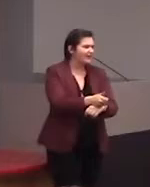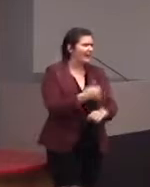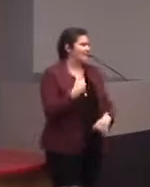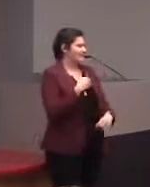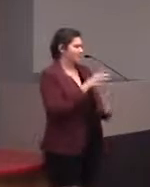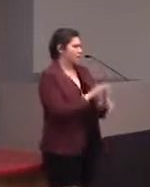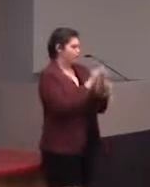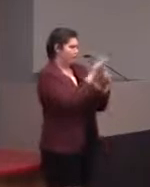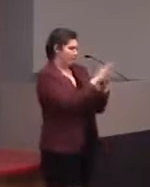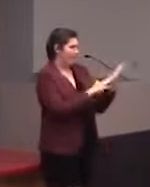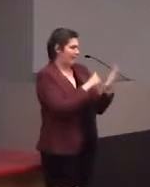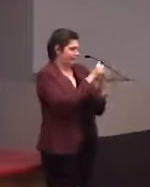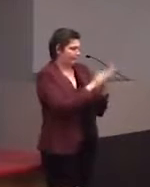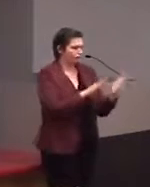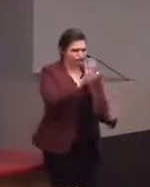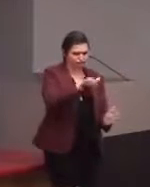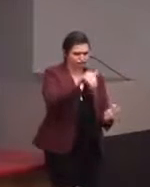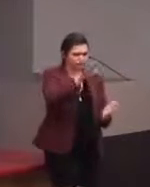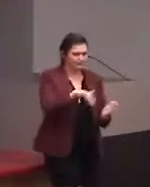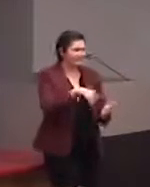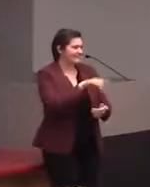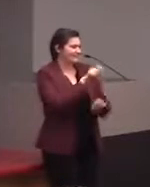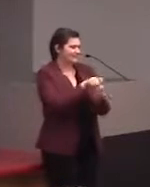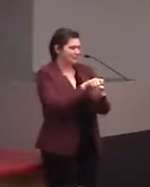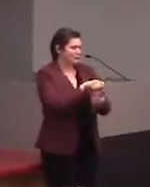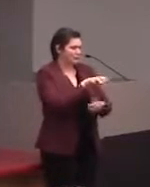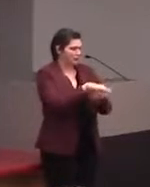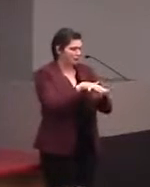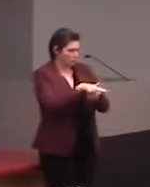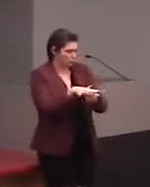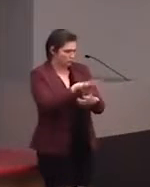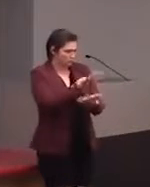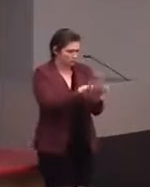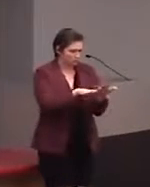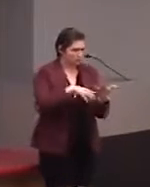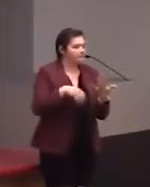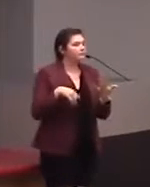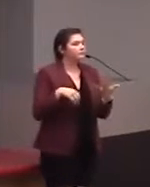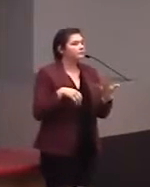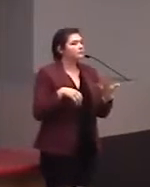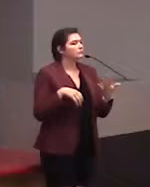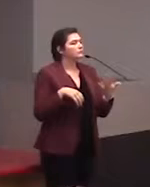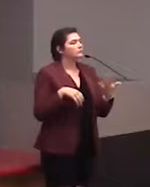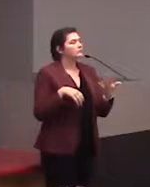to paint the touch-sensitive zones on it, and then